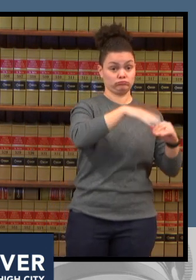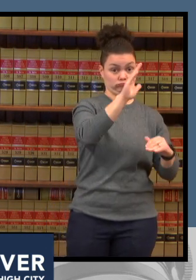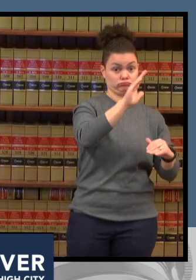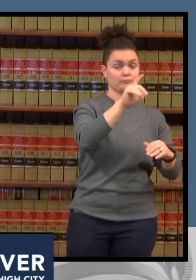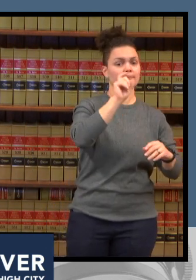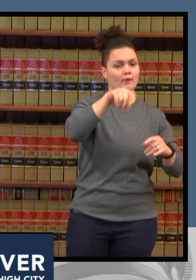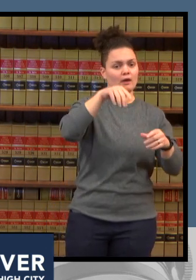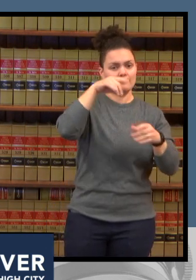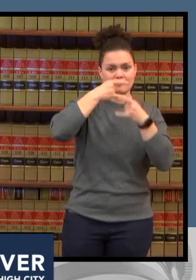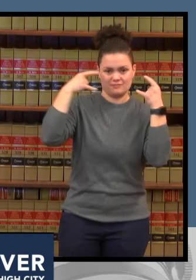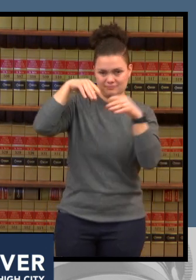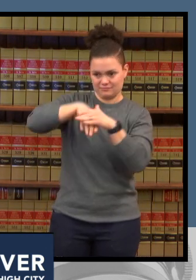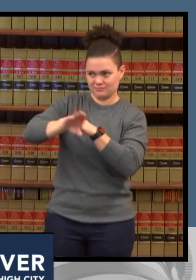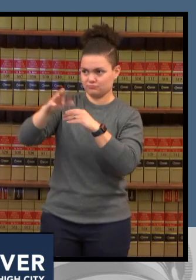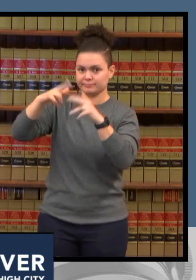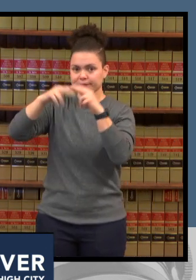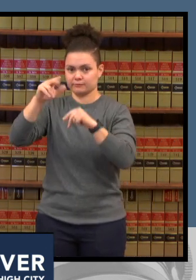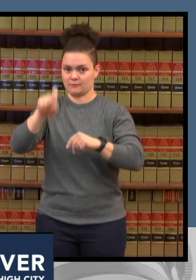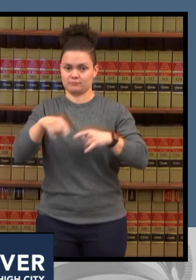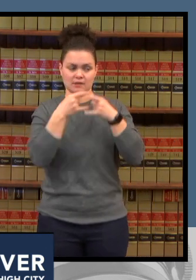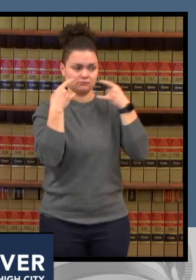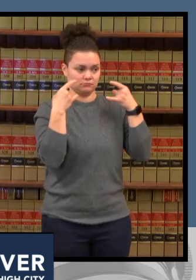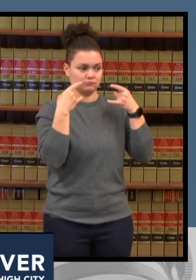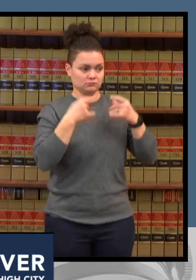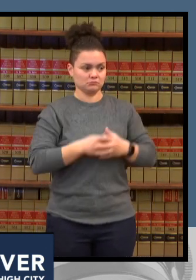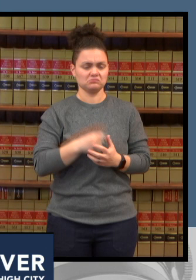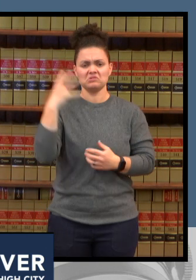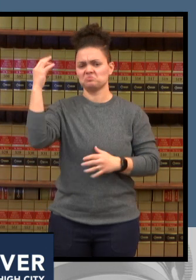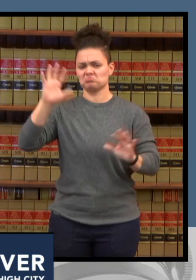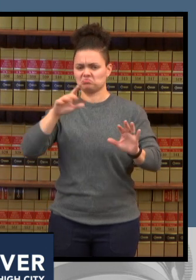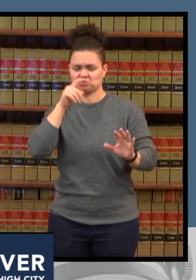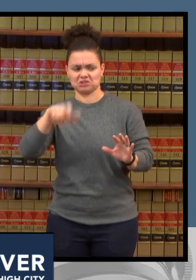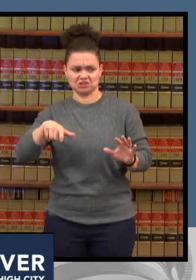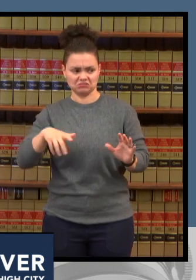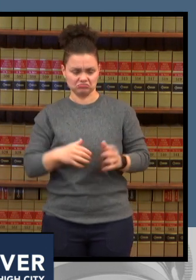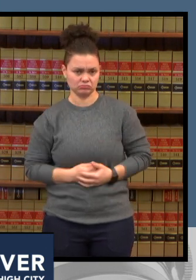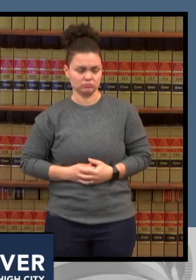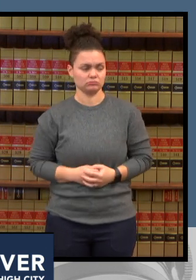in outdoor settings um if you're convening in an outdoor setting with large groups of people